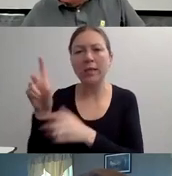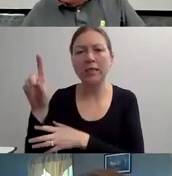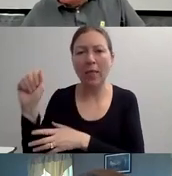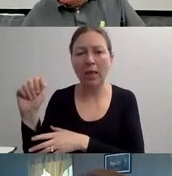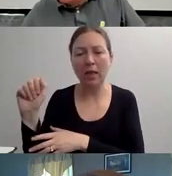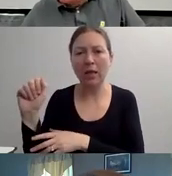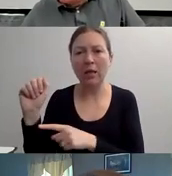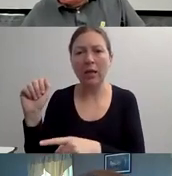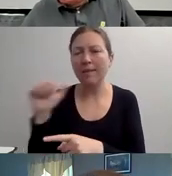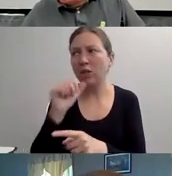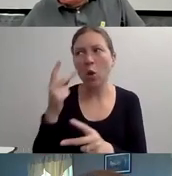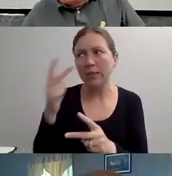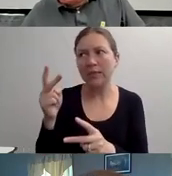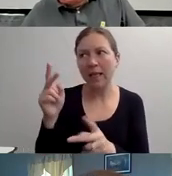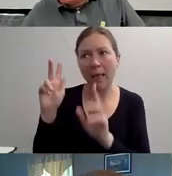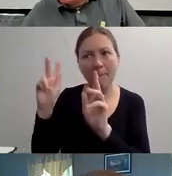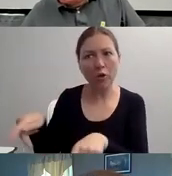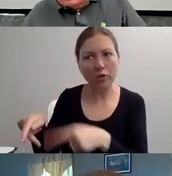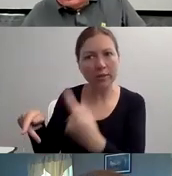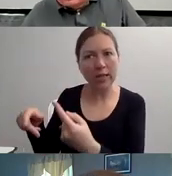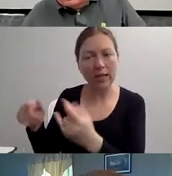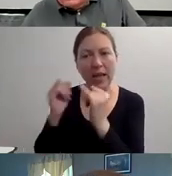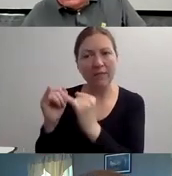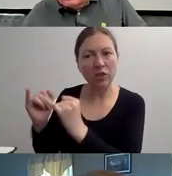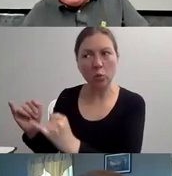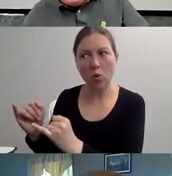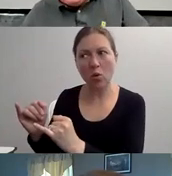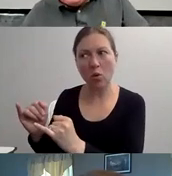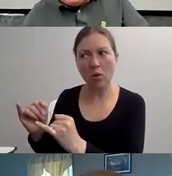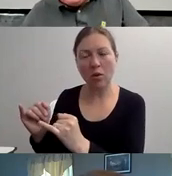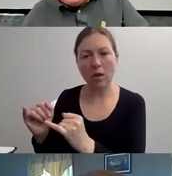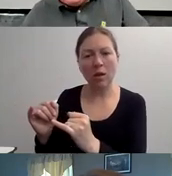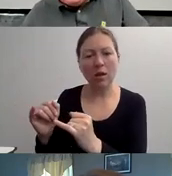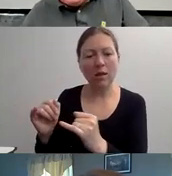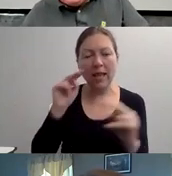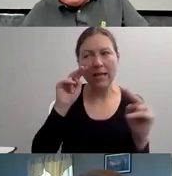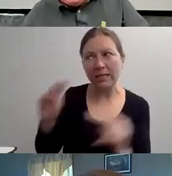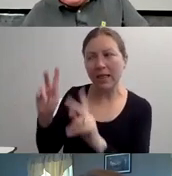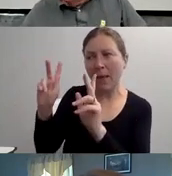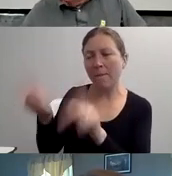AND I HOPE THE AUDIENCE DOES AS WELL. THERE'S CLEARLY SO MUCH MATERIAL TO COVER THERE."